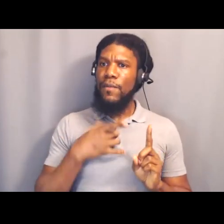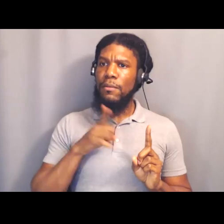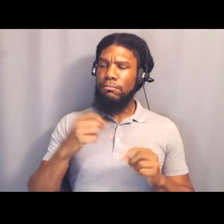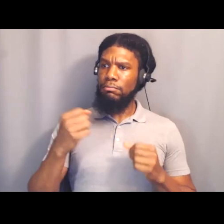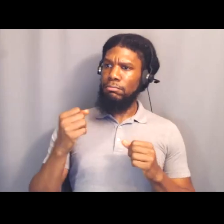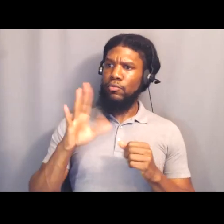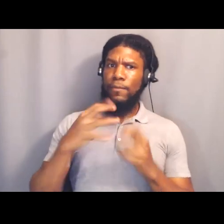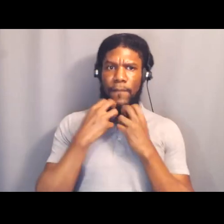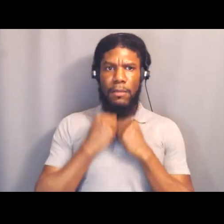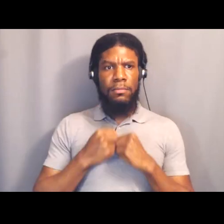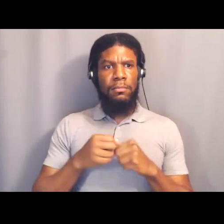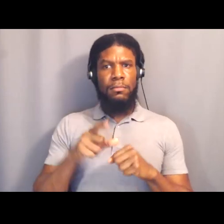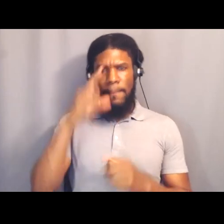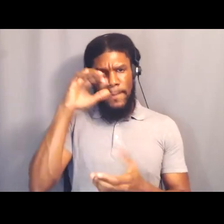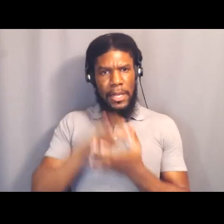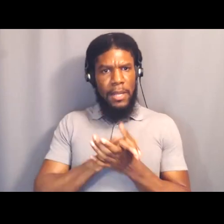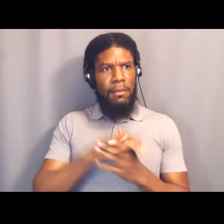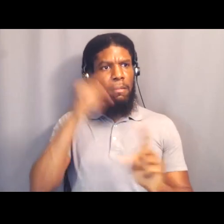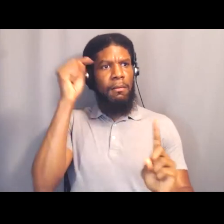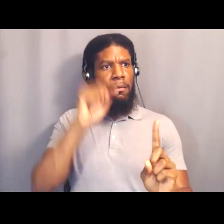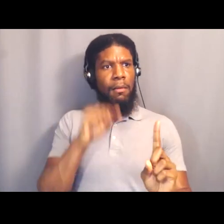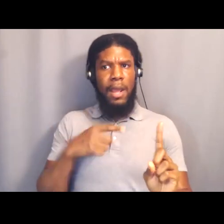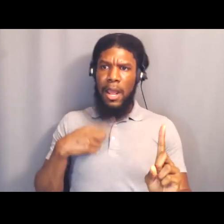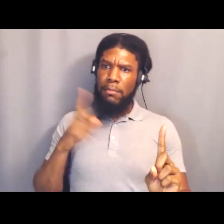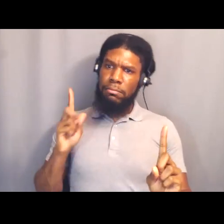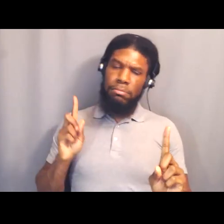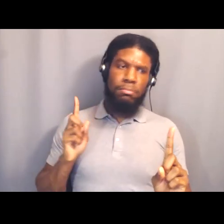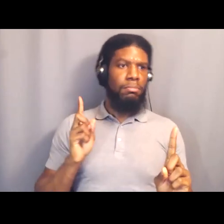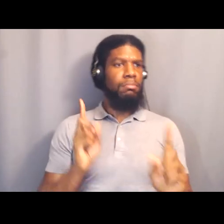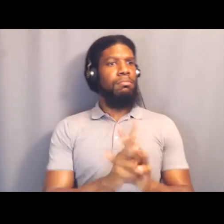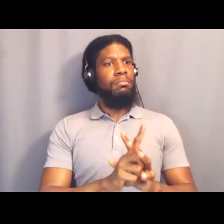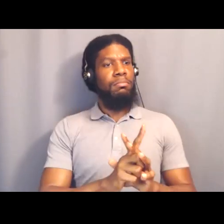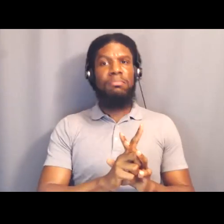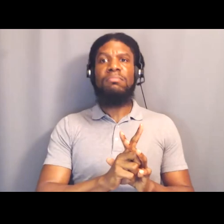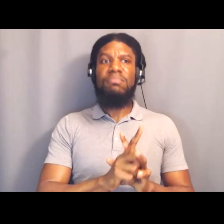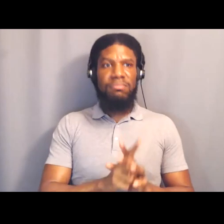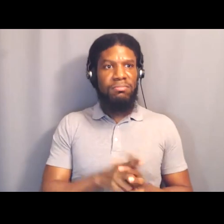So we just wanna challenge ourselves to say, don't wait for somebody to invite you.